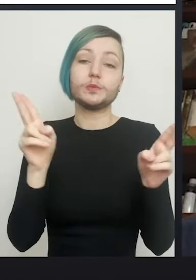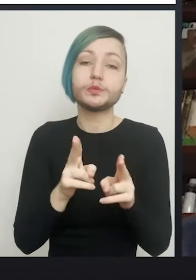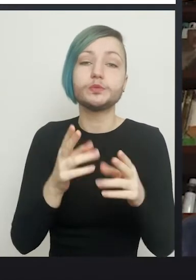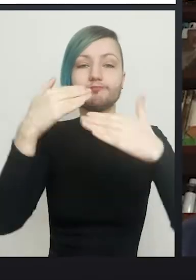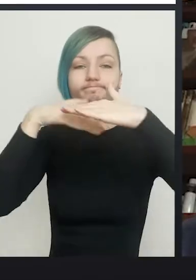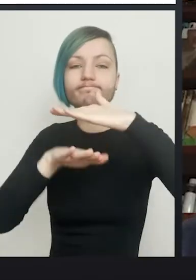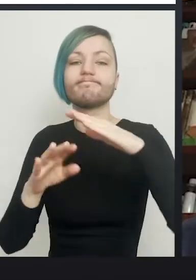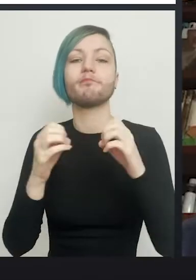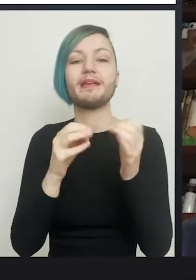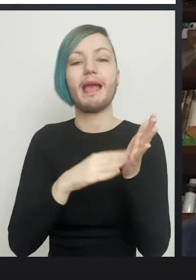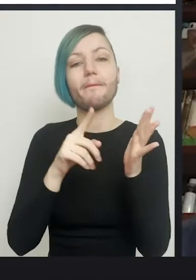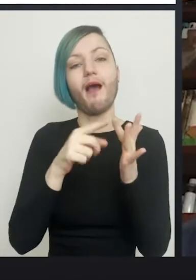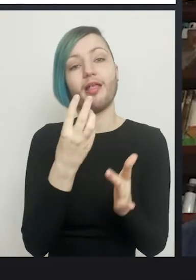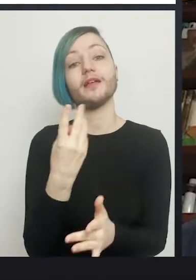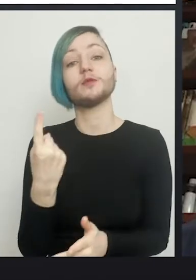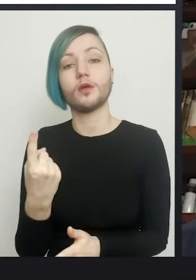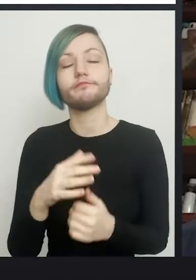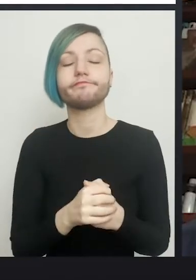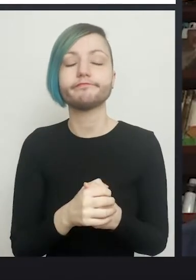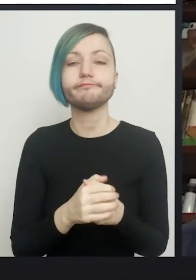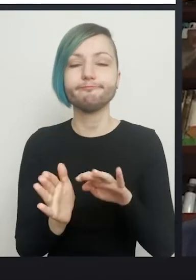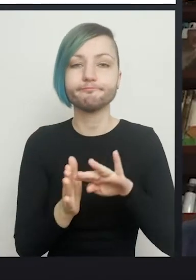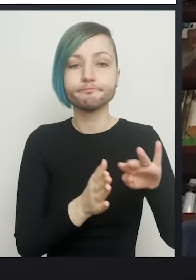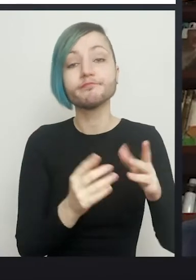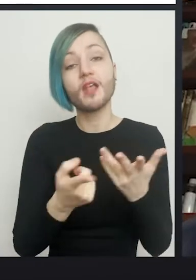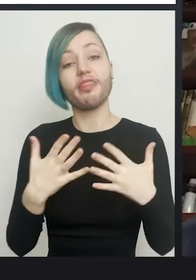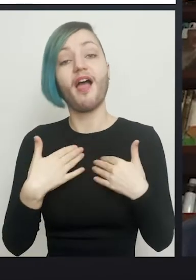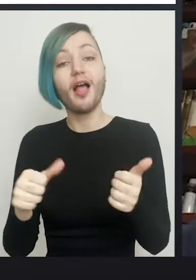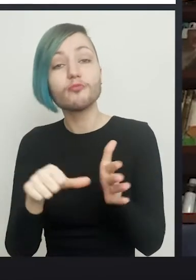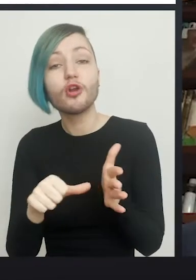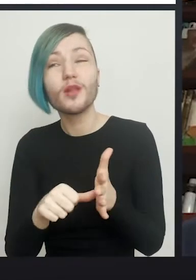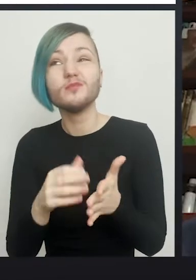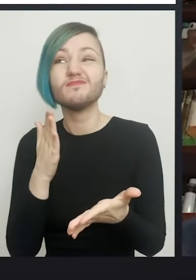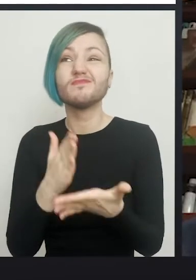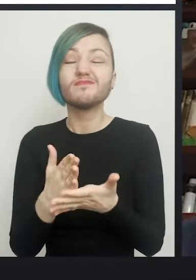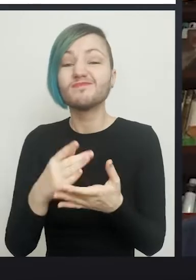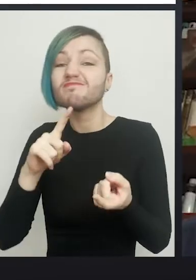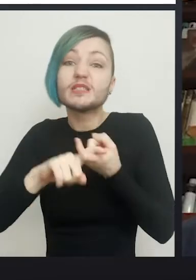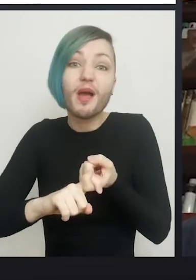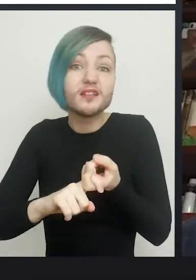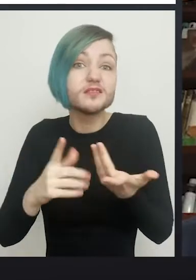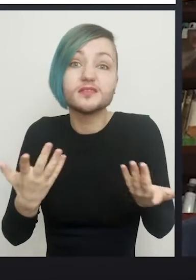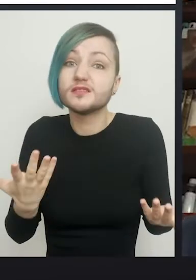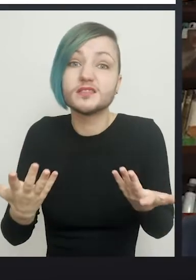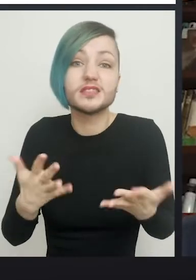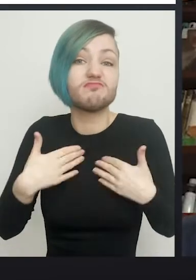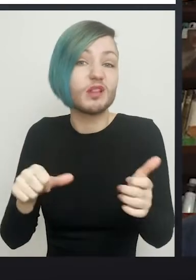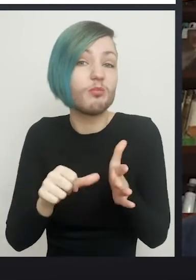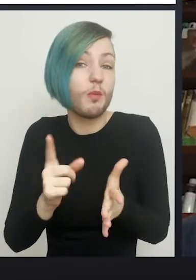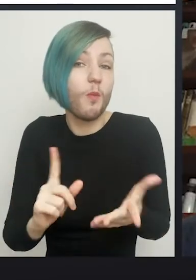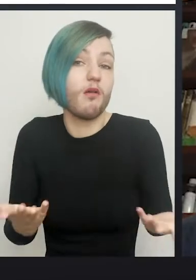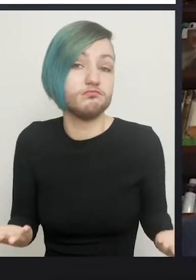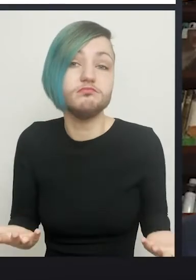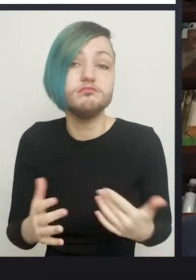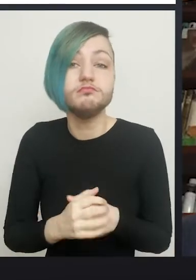If you have other health conditions, it's largely dependent on what they are. If it's as good as it